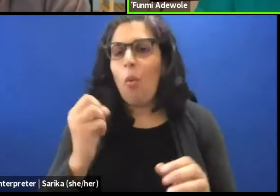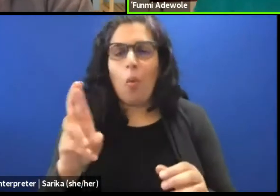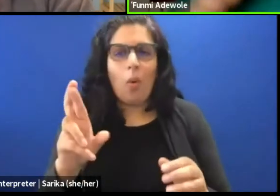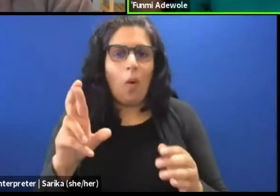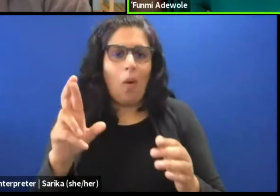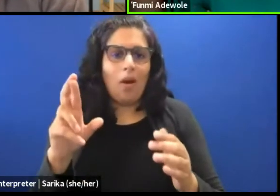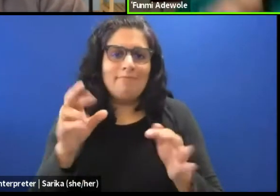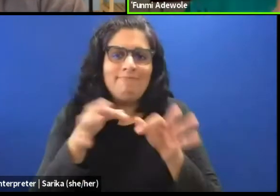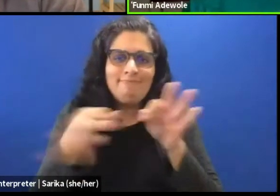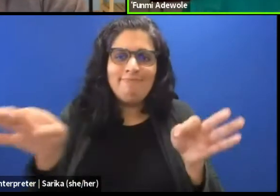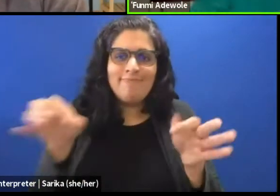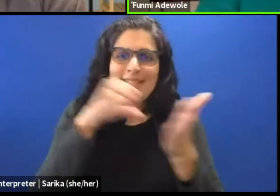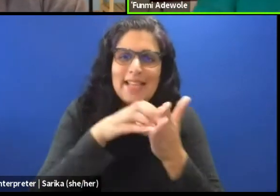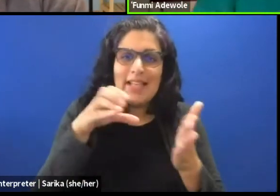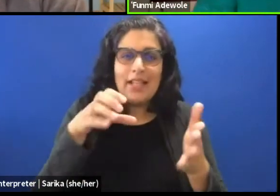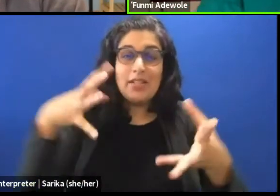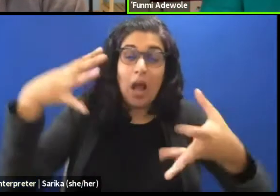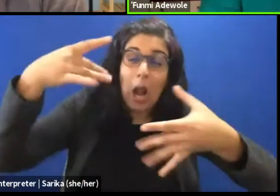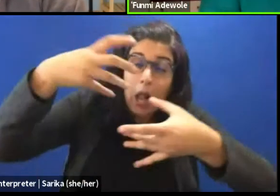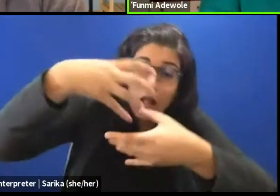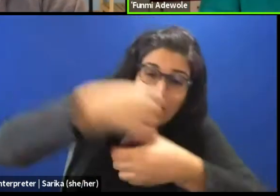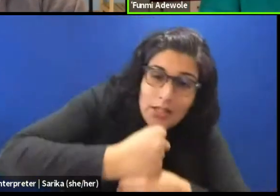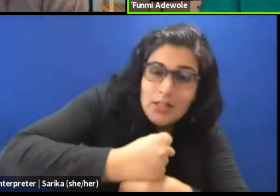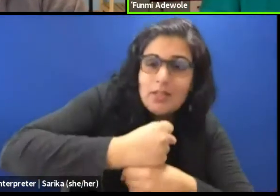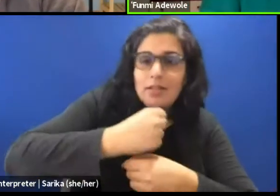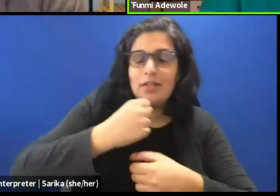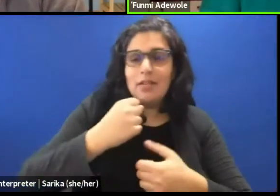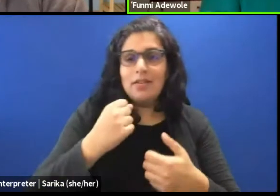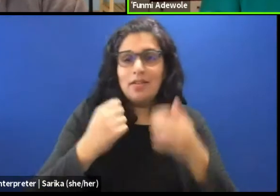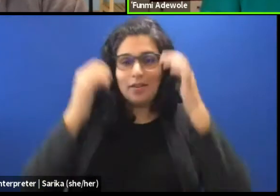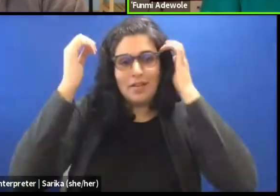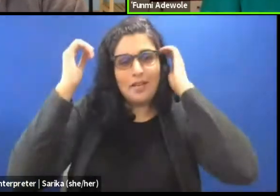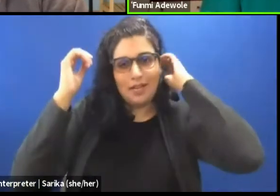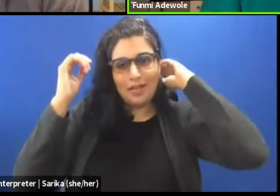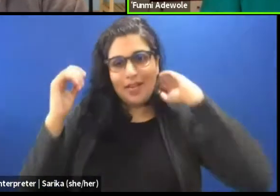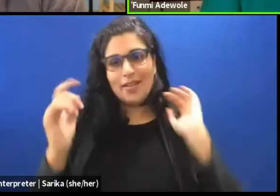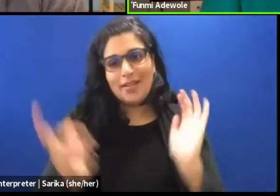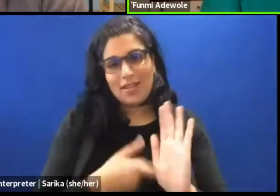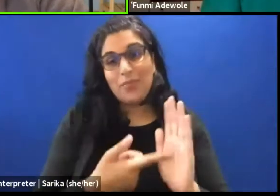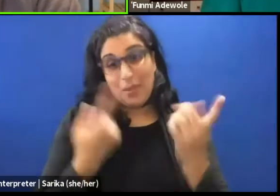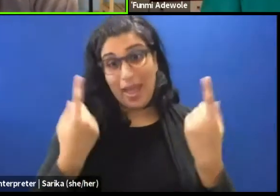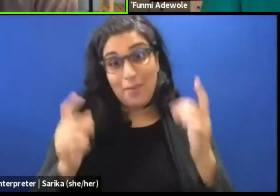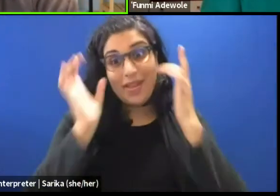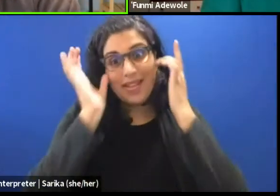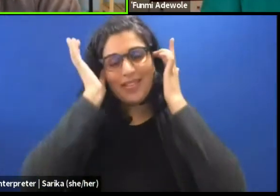So it's this condensation that sometimes happens. Interesting.